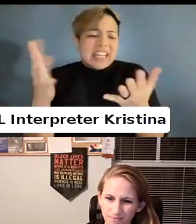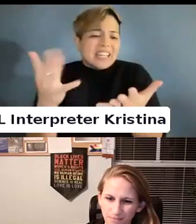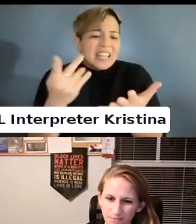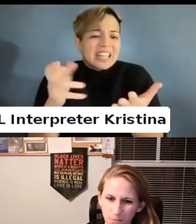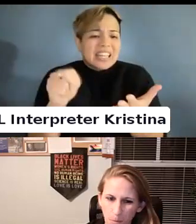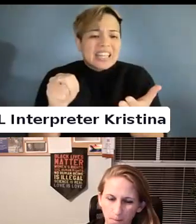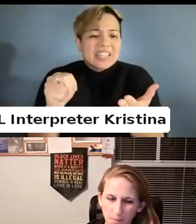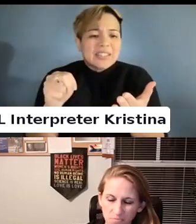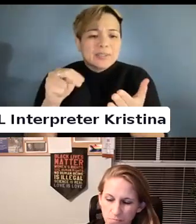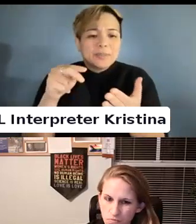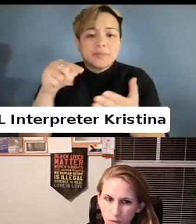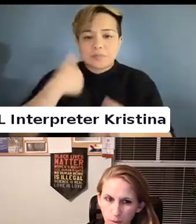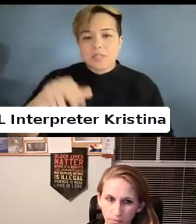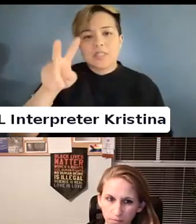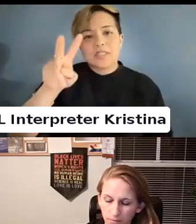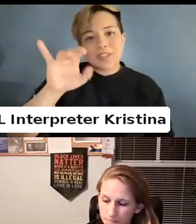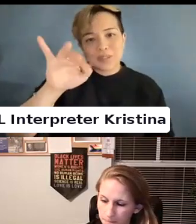And this is Victoria M. Rodr guez-Rold n by the way. Sorry.